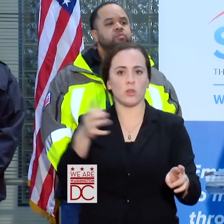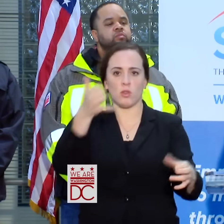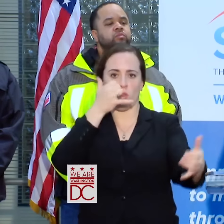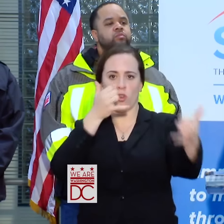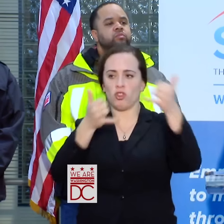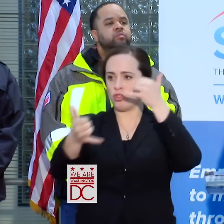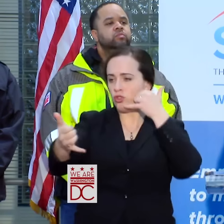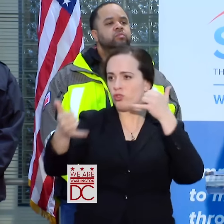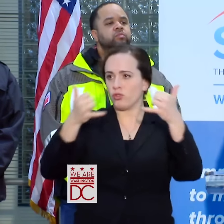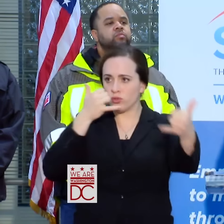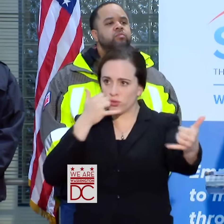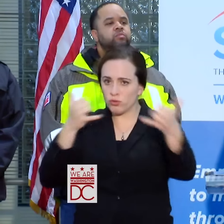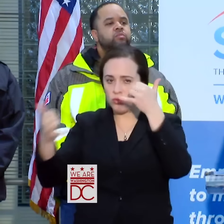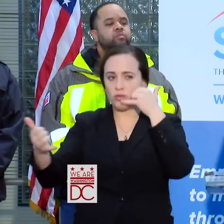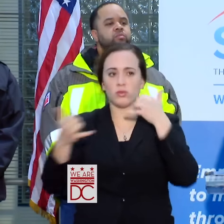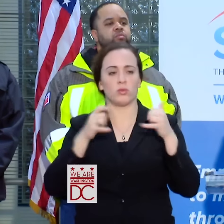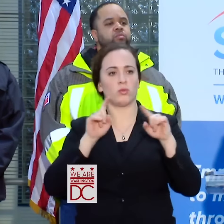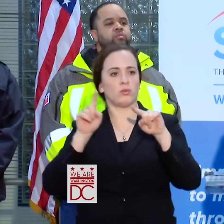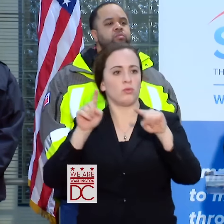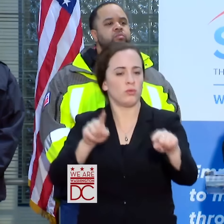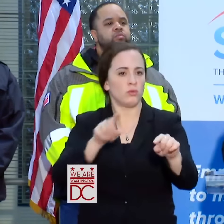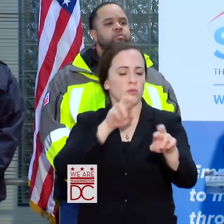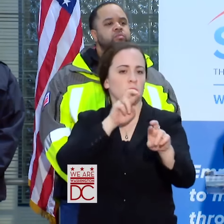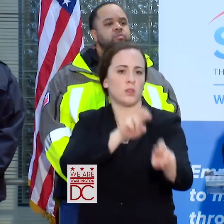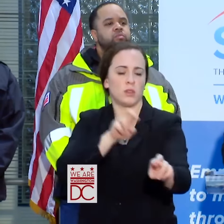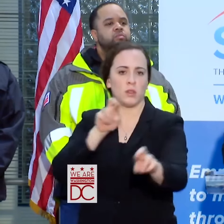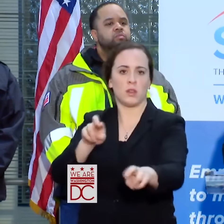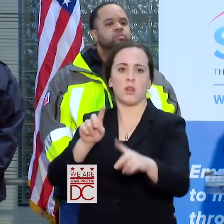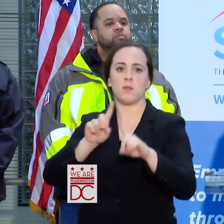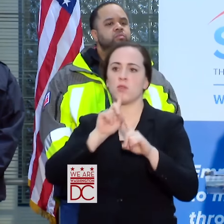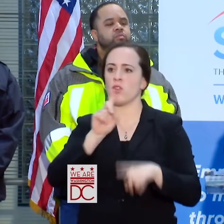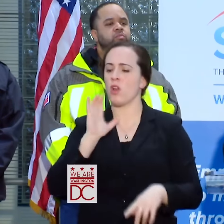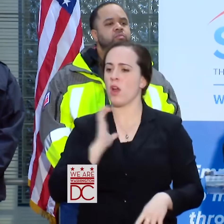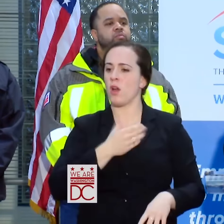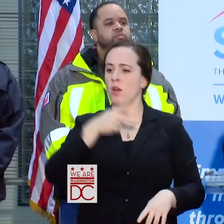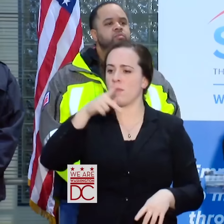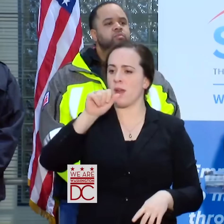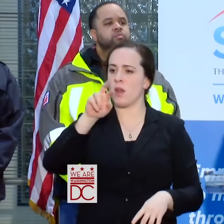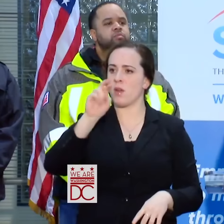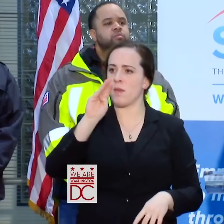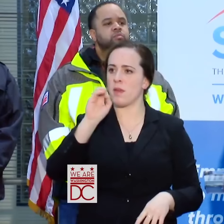SERVICE AND MAKE SURE THAT OUR PARAMEDICS, OUR EMTs, OUR